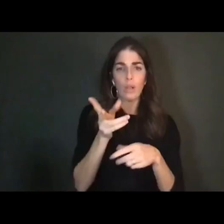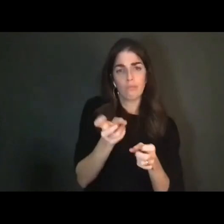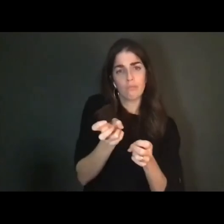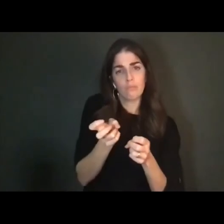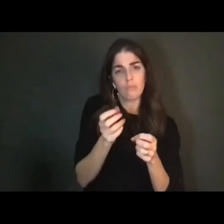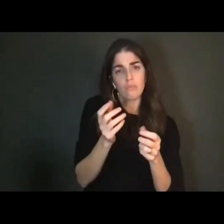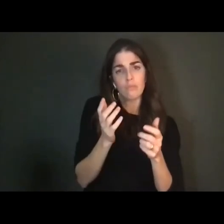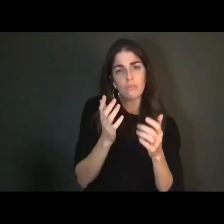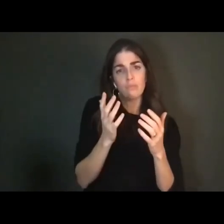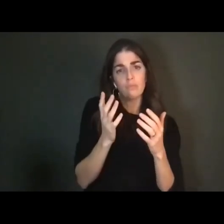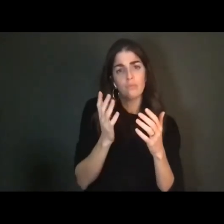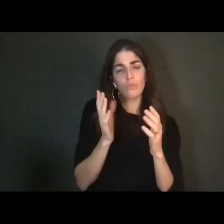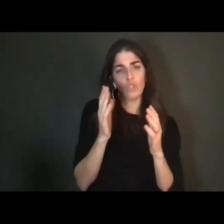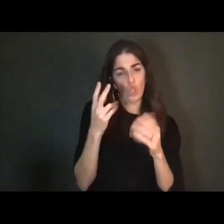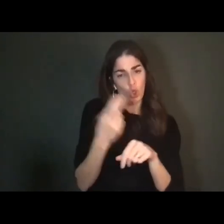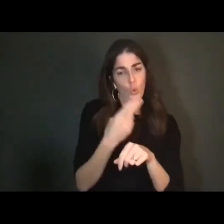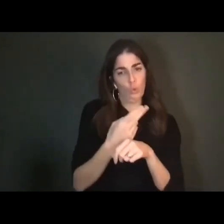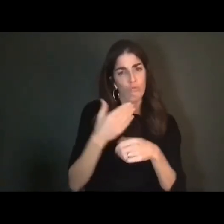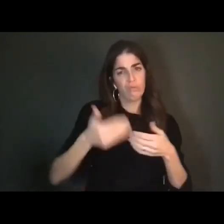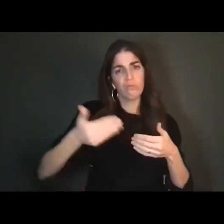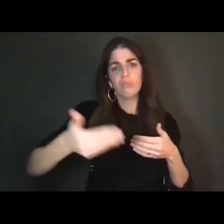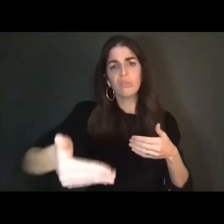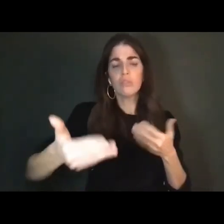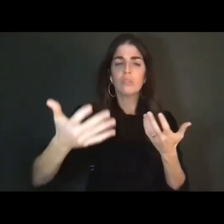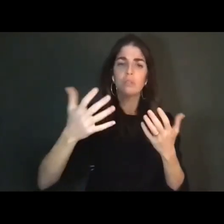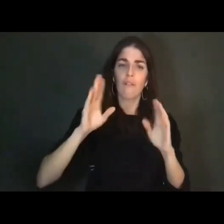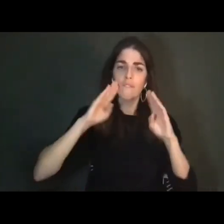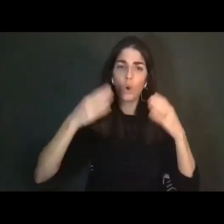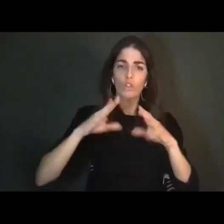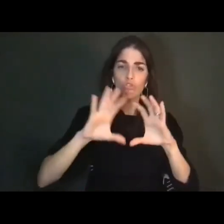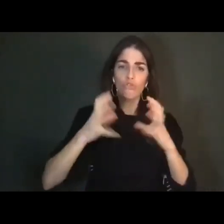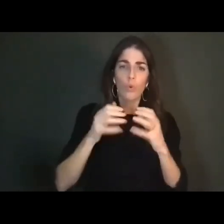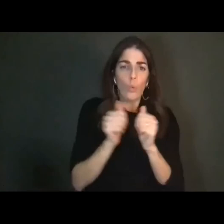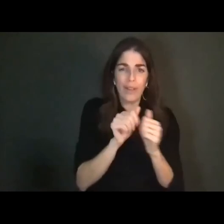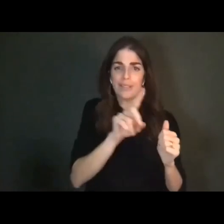collaborative focus groups with other disabled women across the country, whose input will